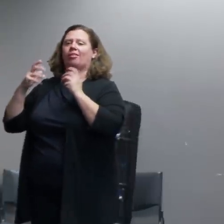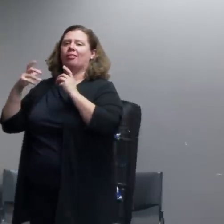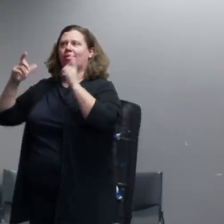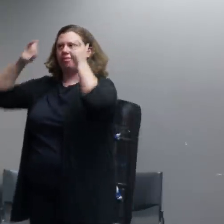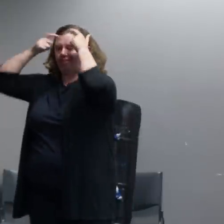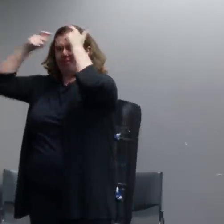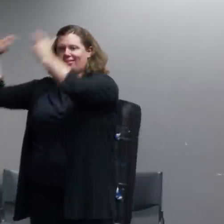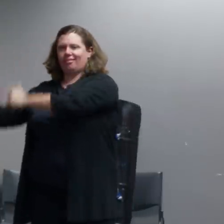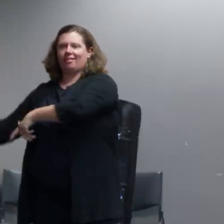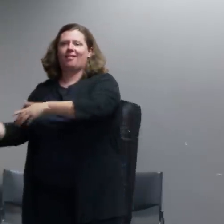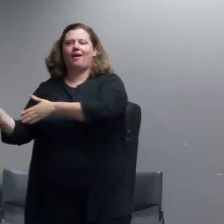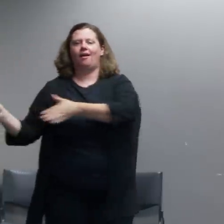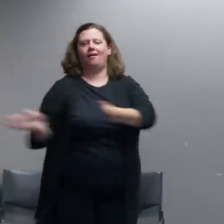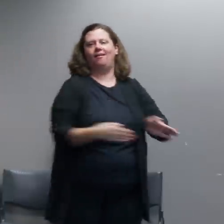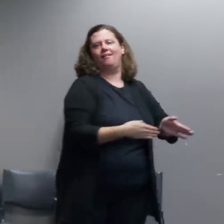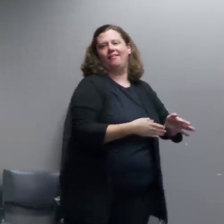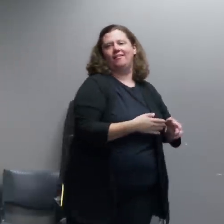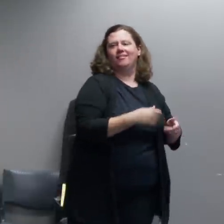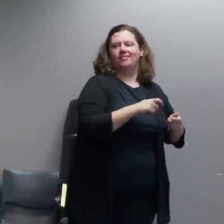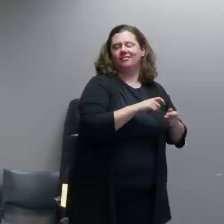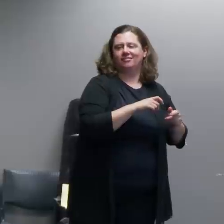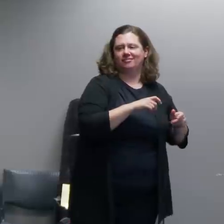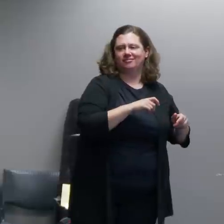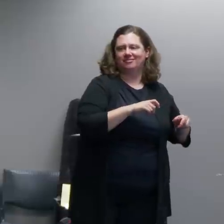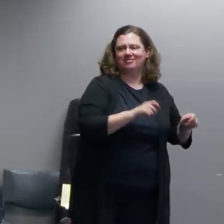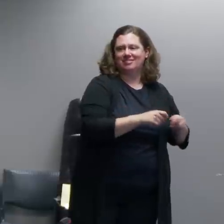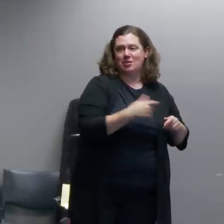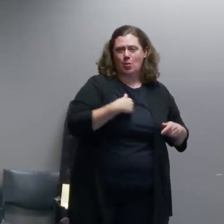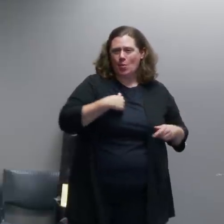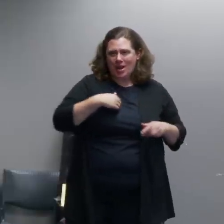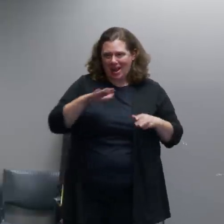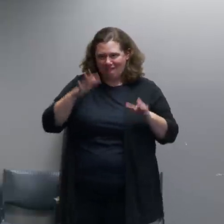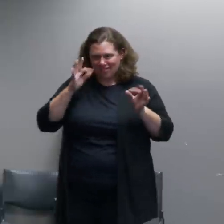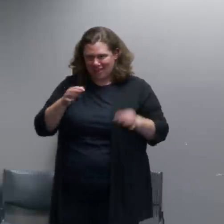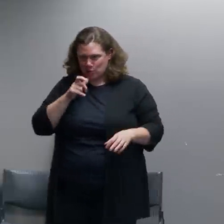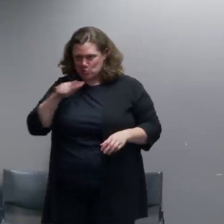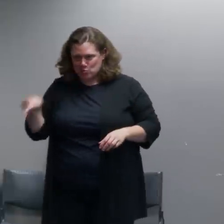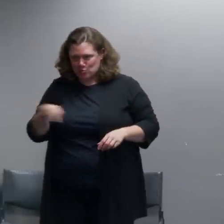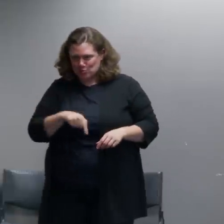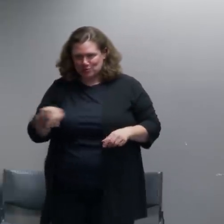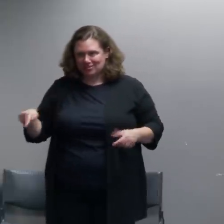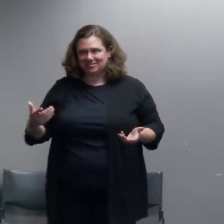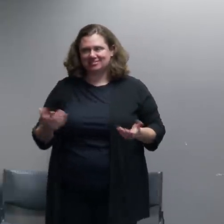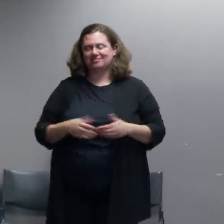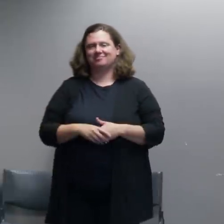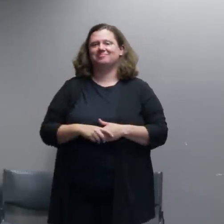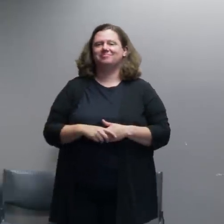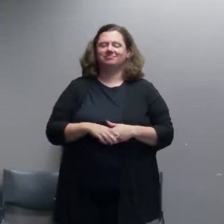individuals engaged in the activity thank you hi nick budnik portland